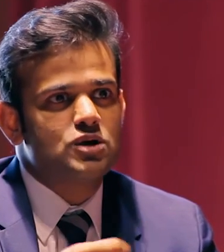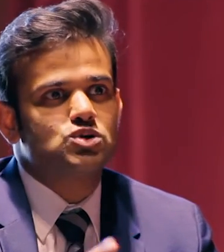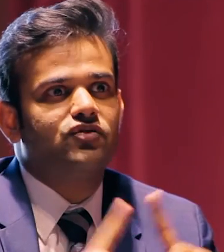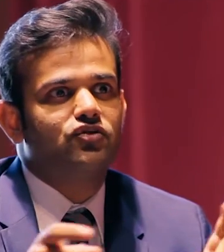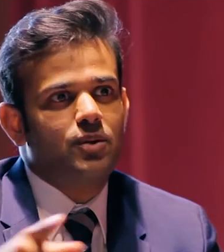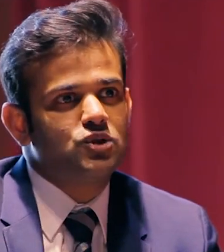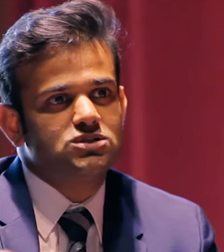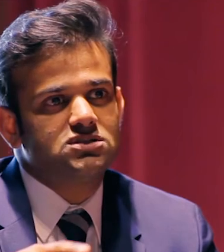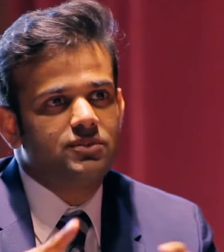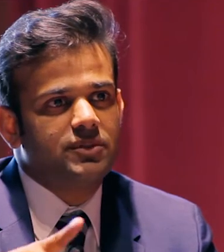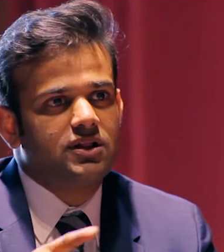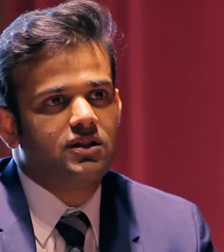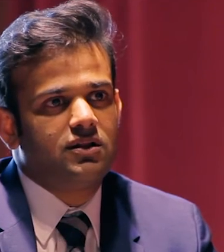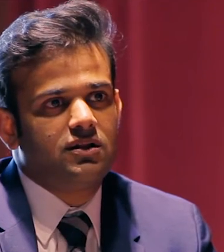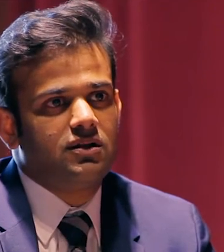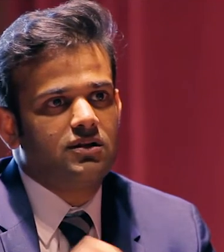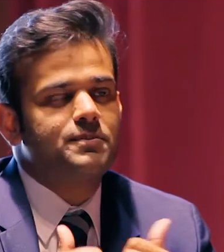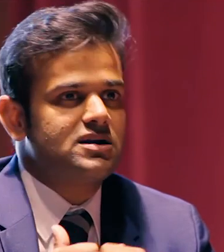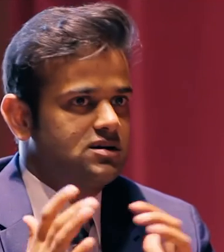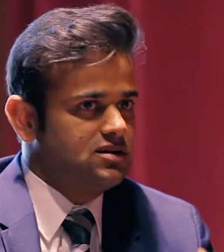Do you have any competitors that you...